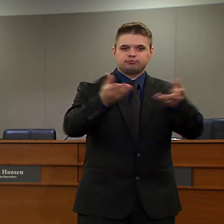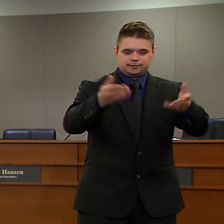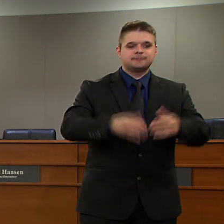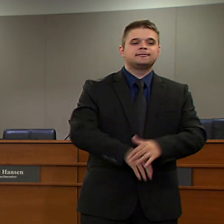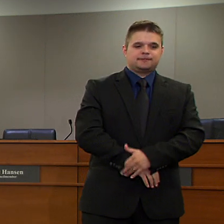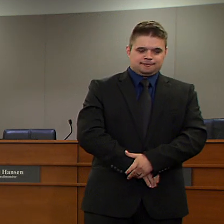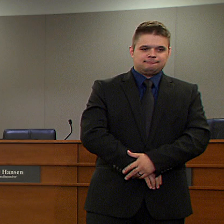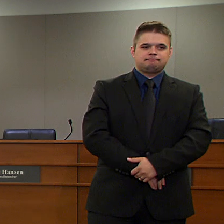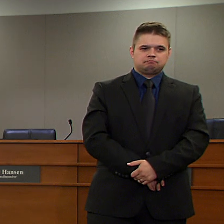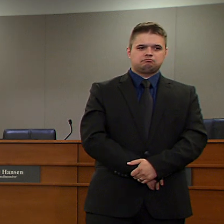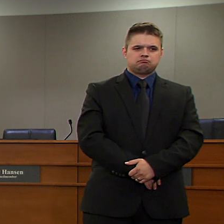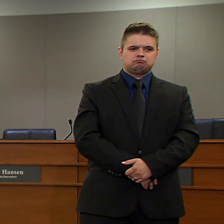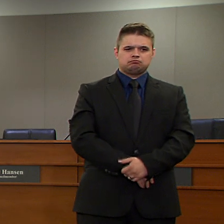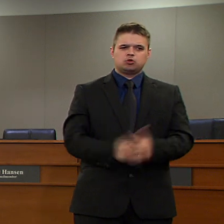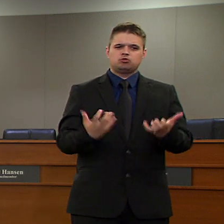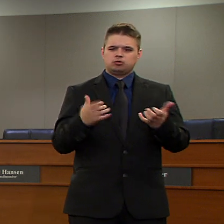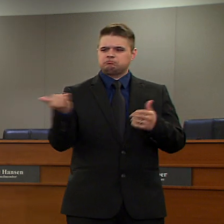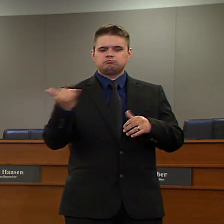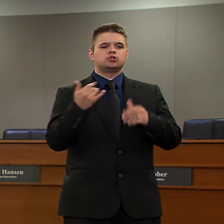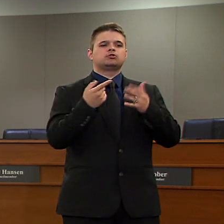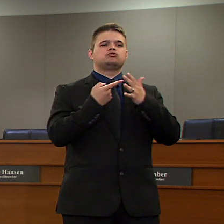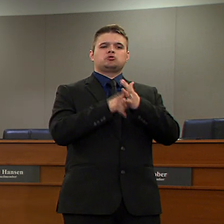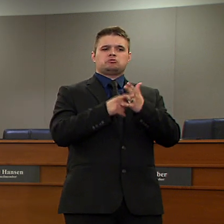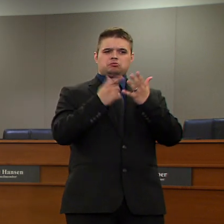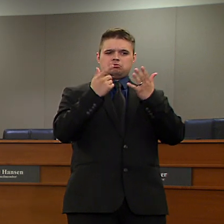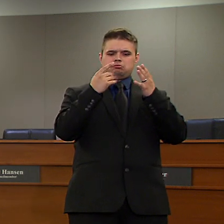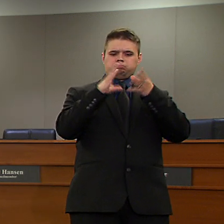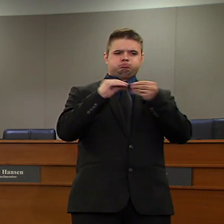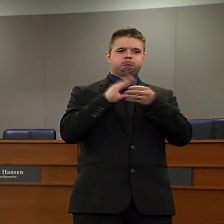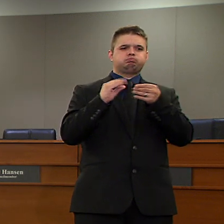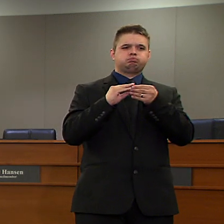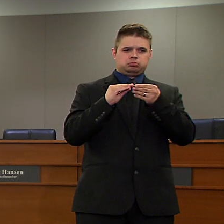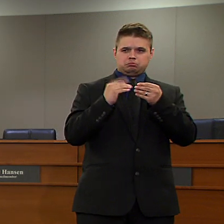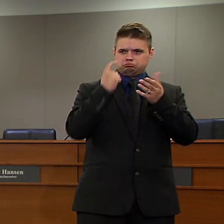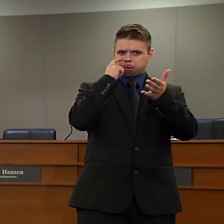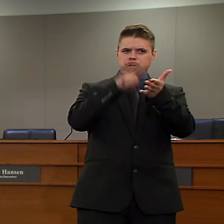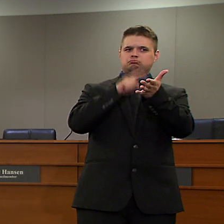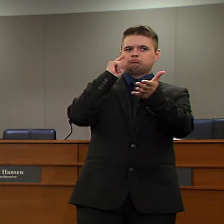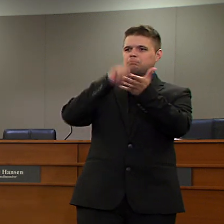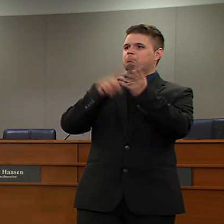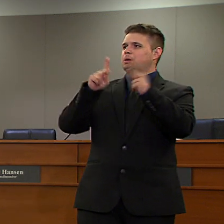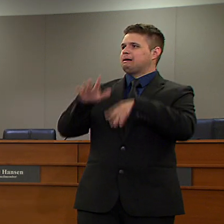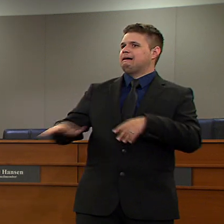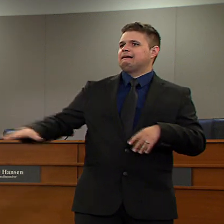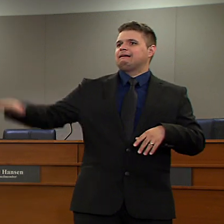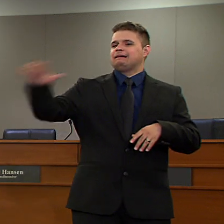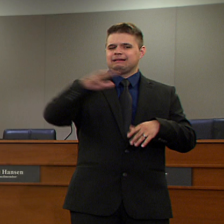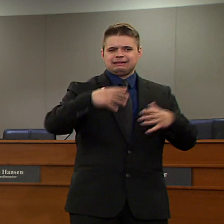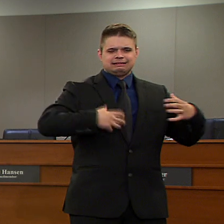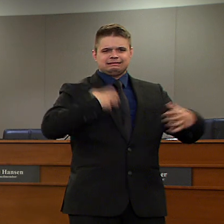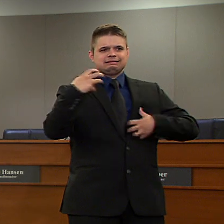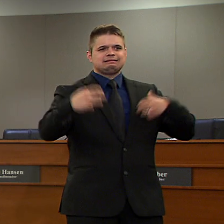I'd like to start today by addressing the growing frustration with our State's Stay at Home order and requests